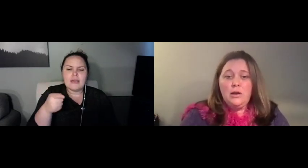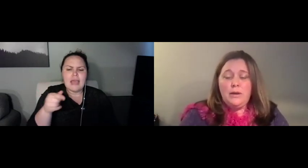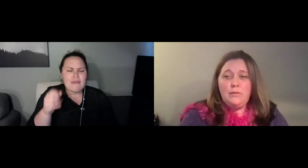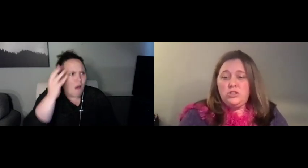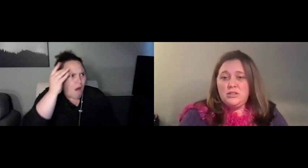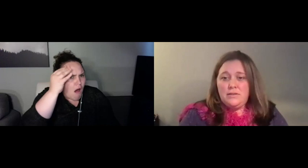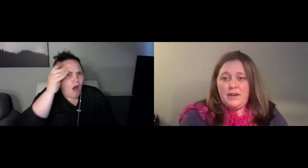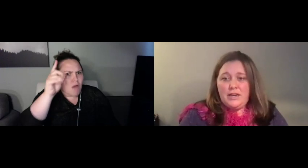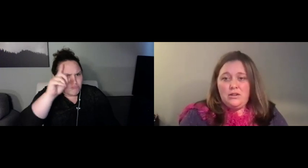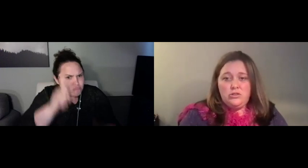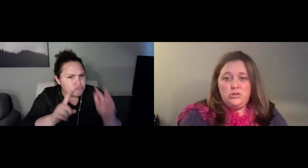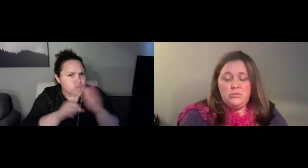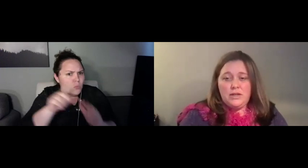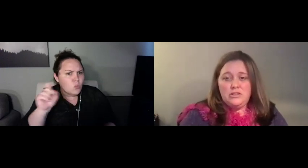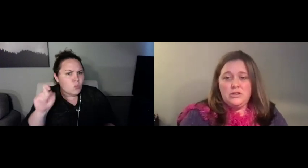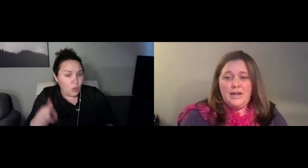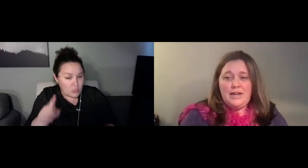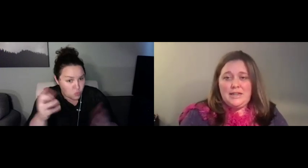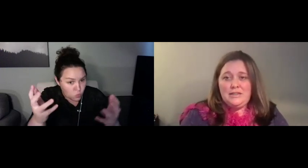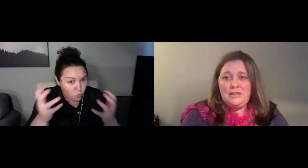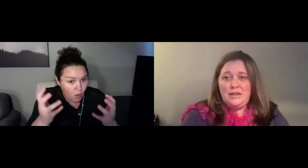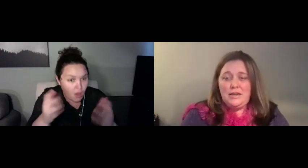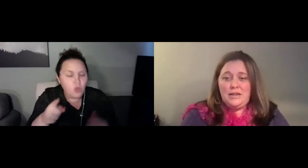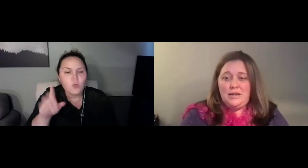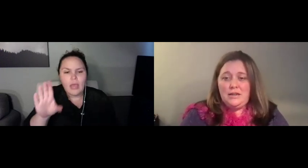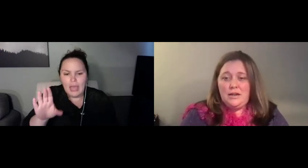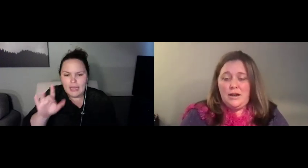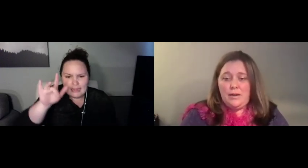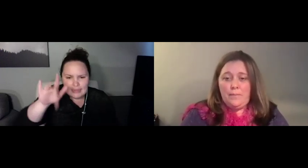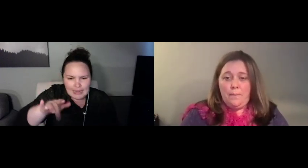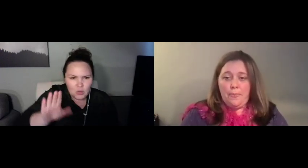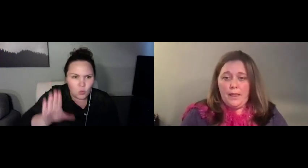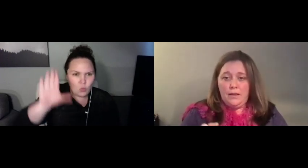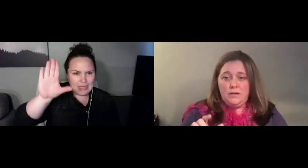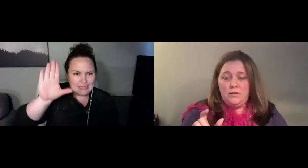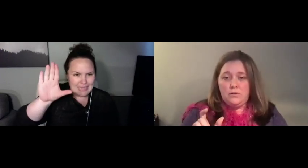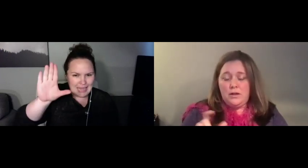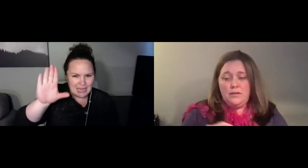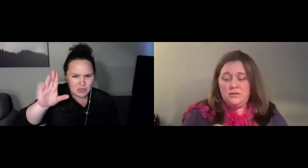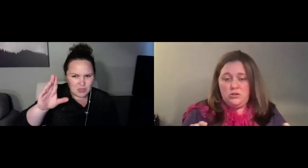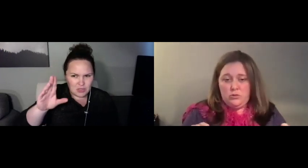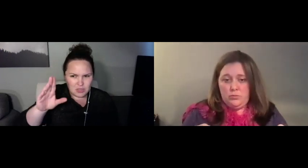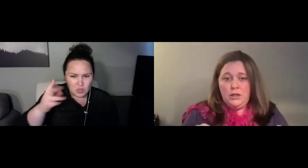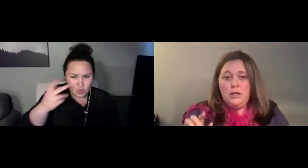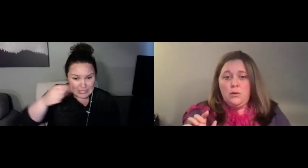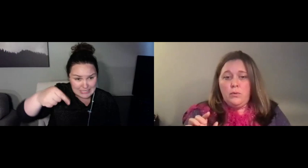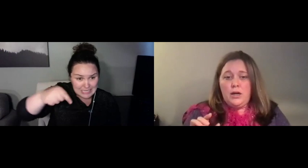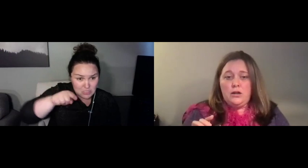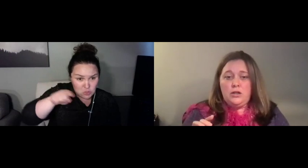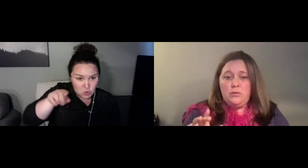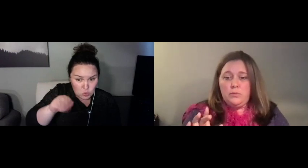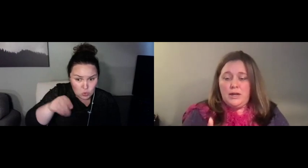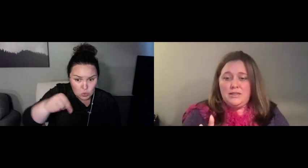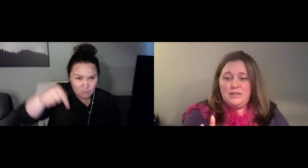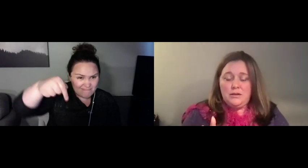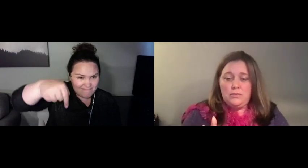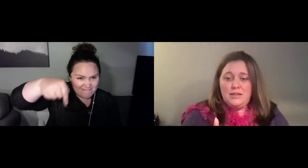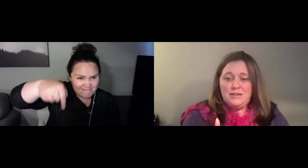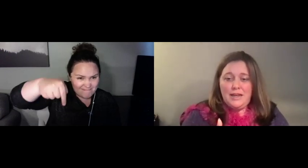ll send you a check. So that's what I did. I love the tractor. I loved it since the day got here.